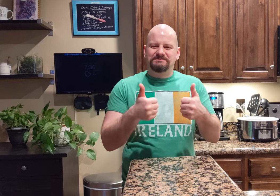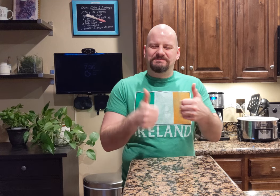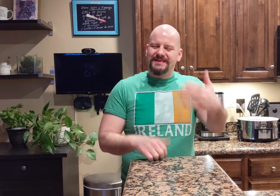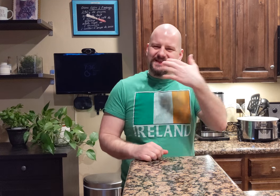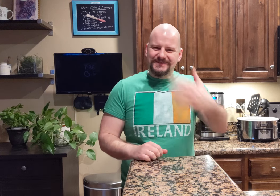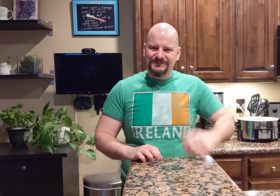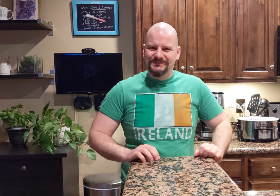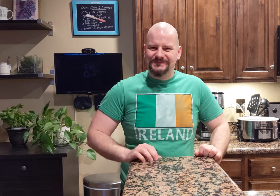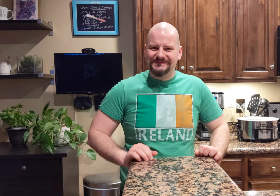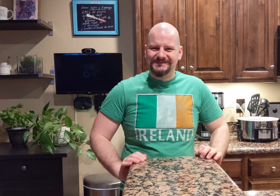Thank you.